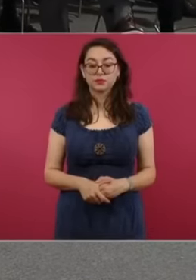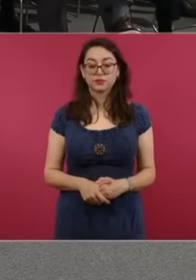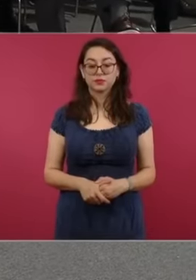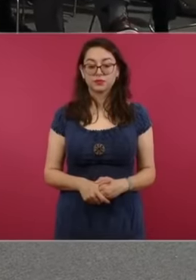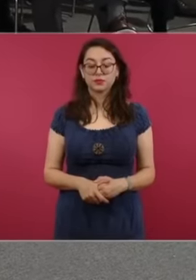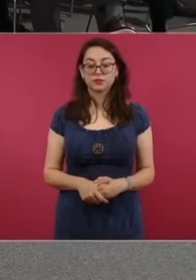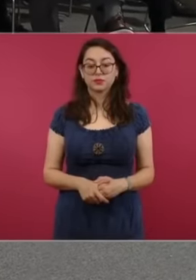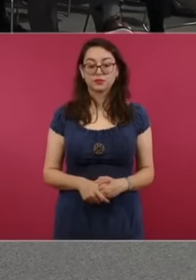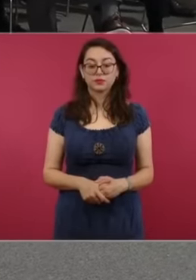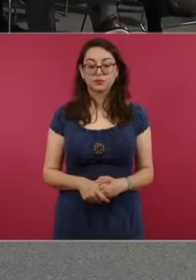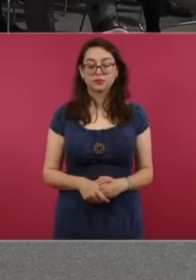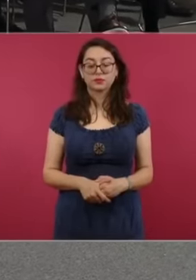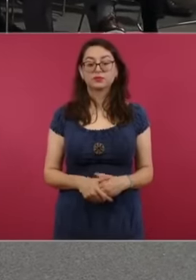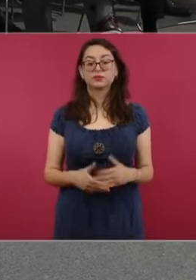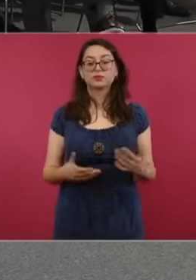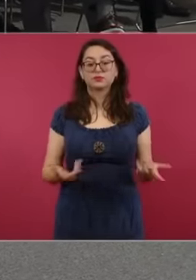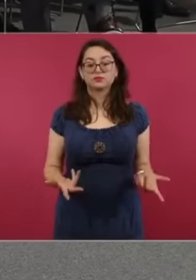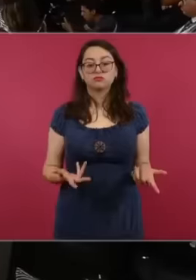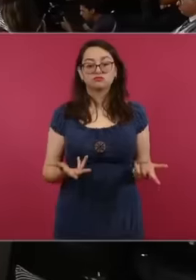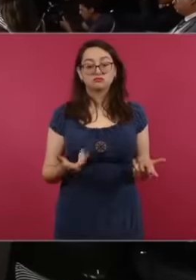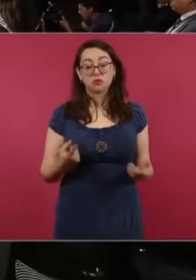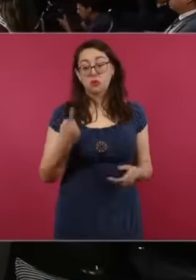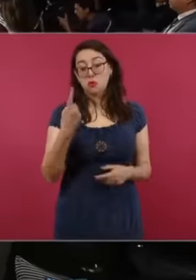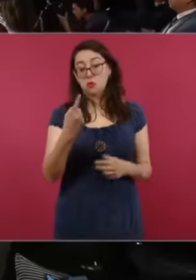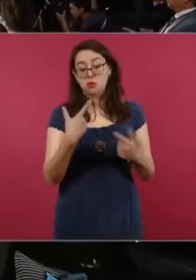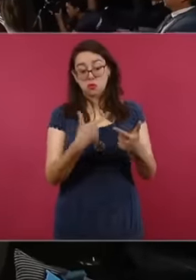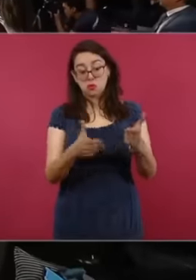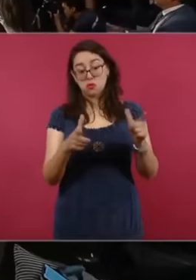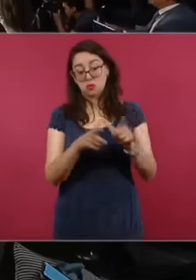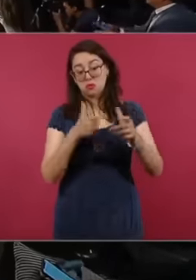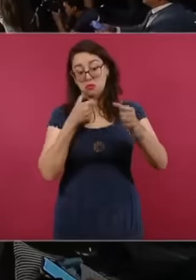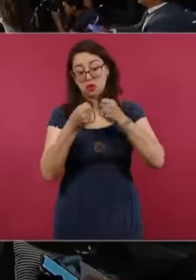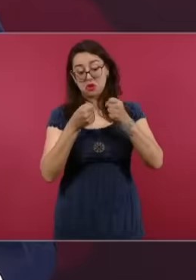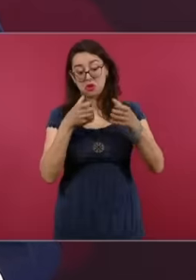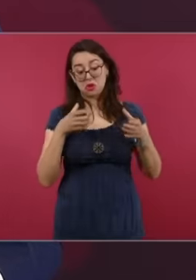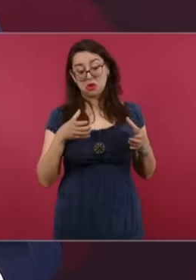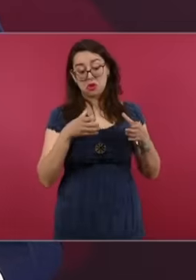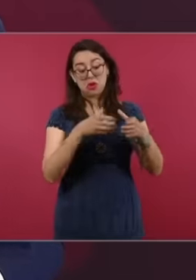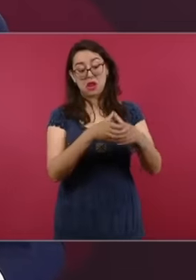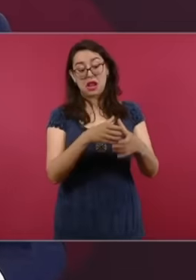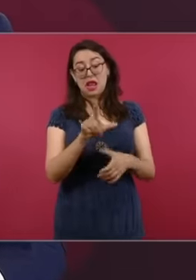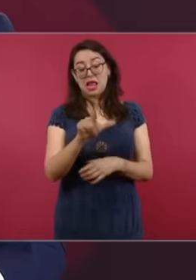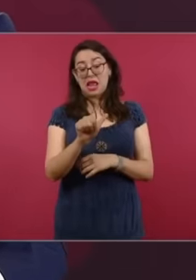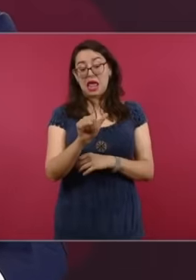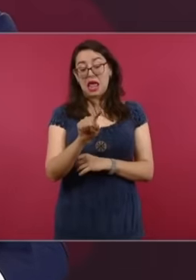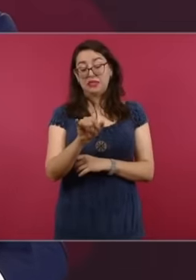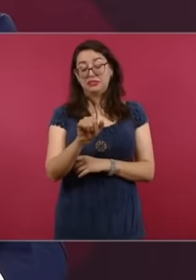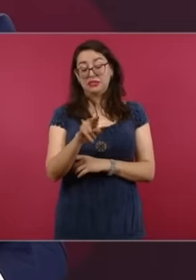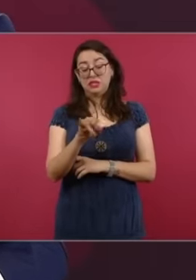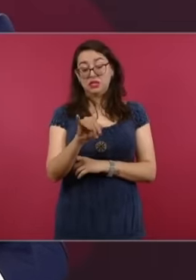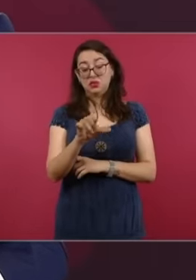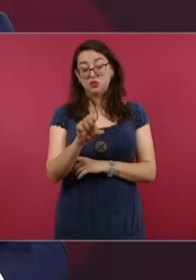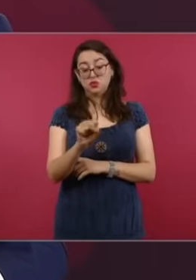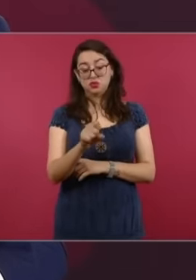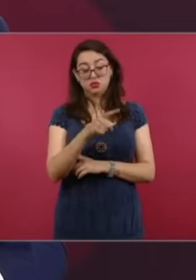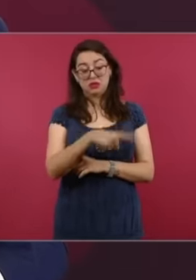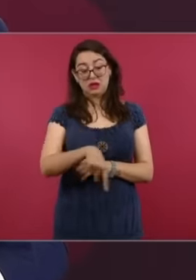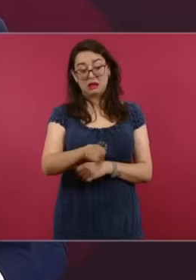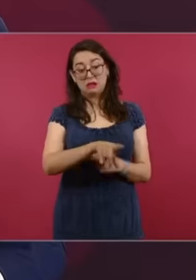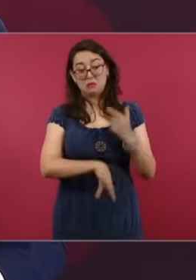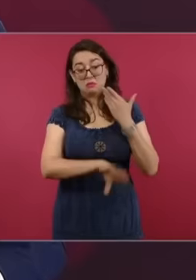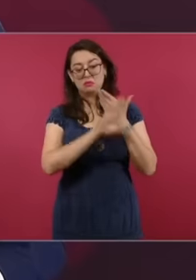. Who are those who are part of